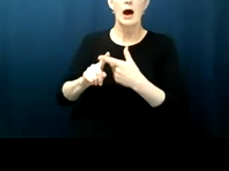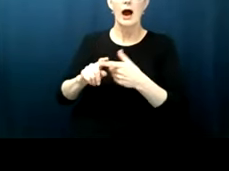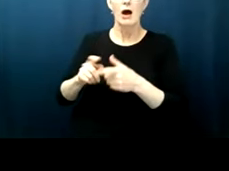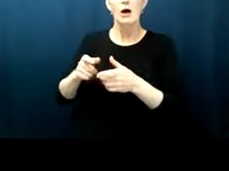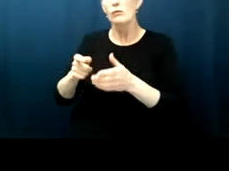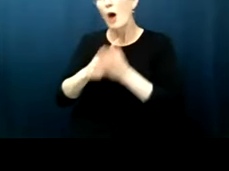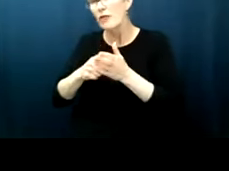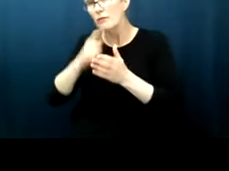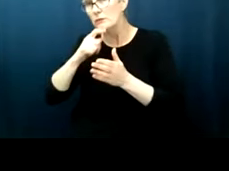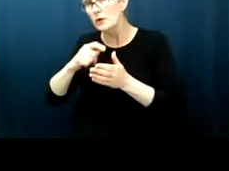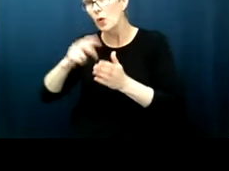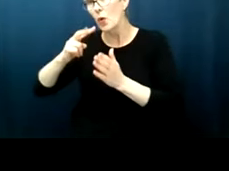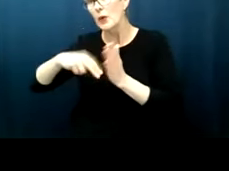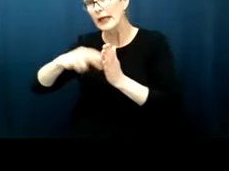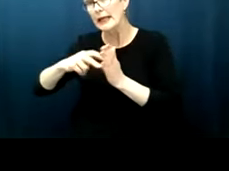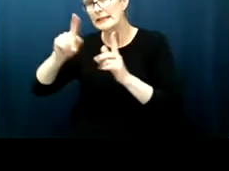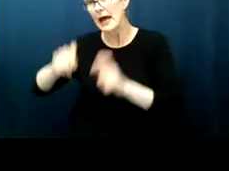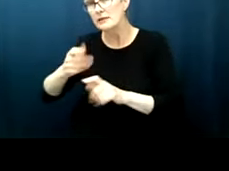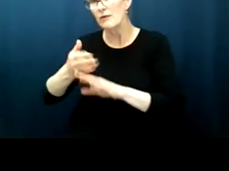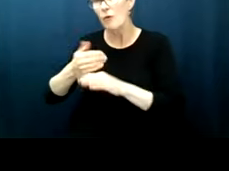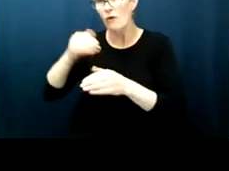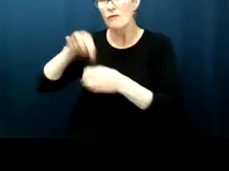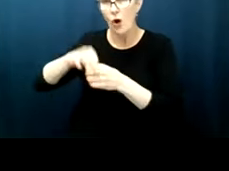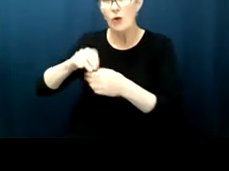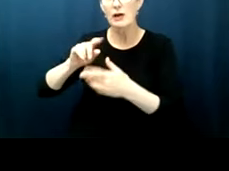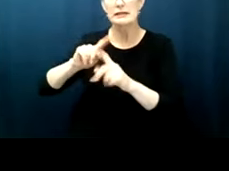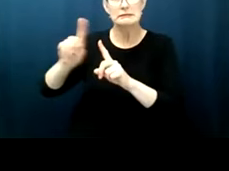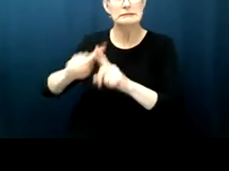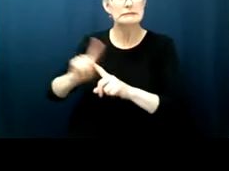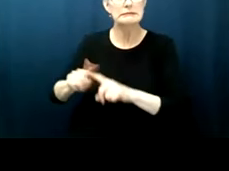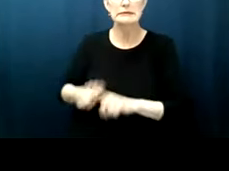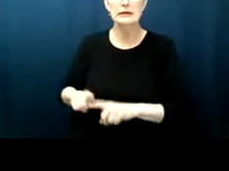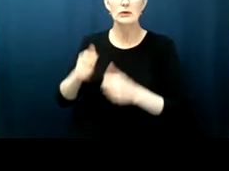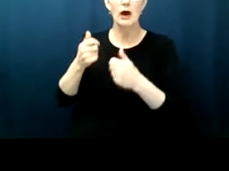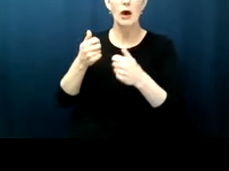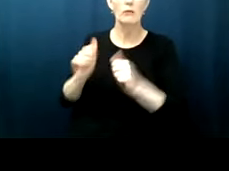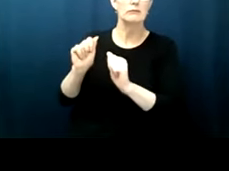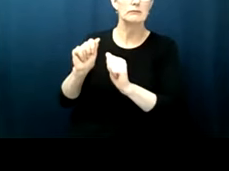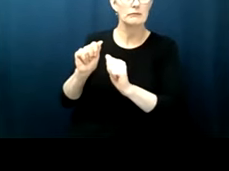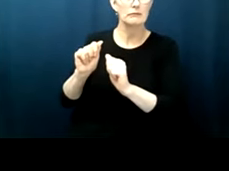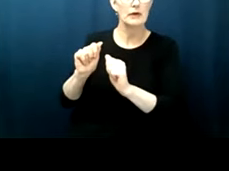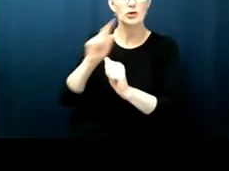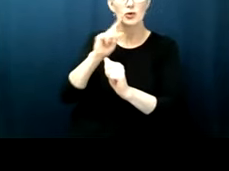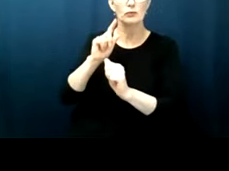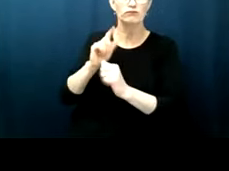locations voter id laws and every other tactic we've seen different tactics locally without any